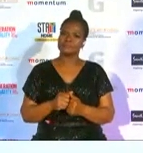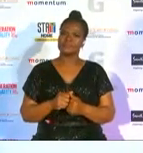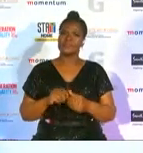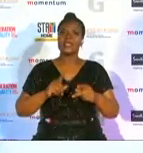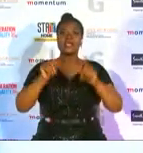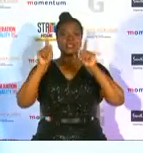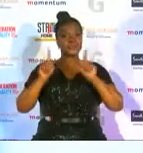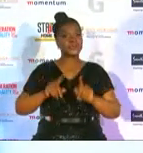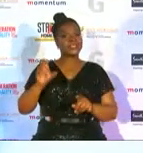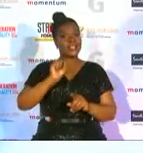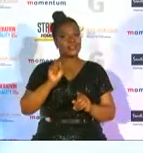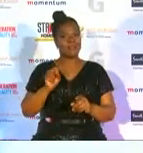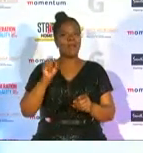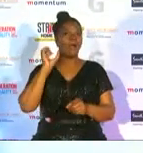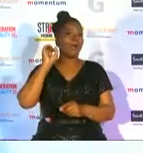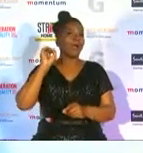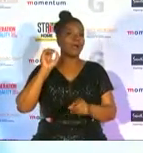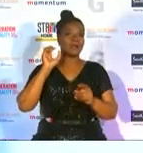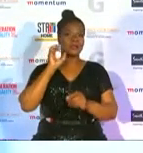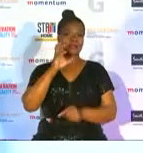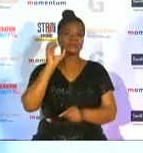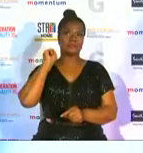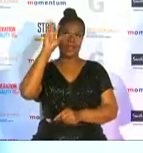means a lot because we wouldn't be where we are without spa